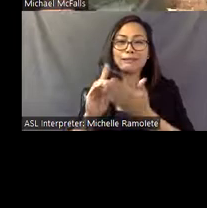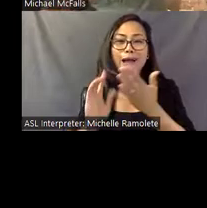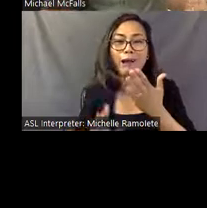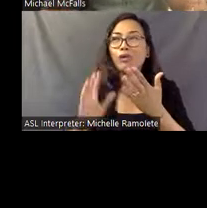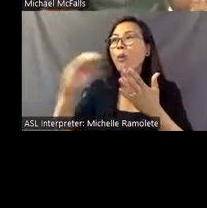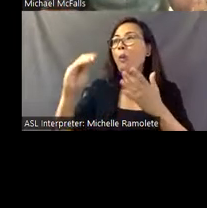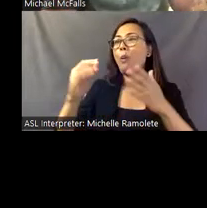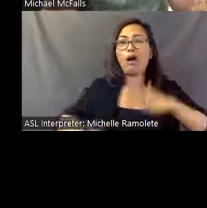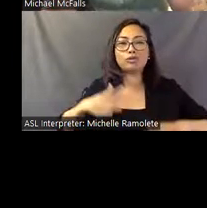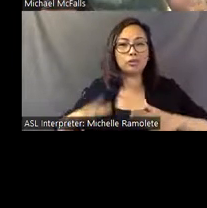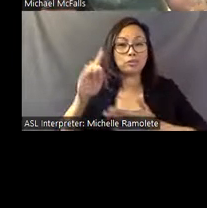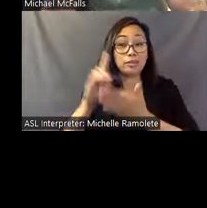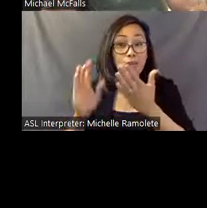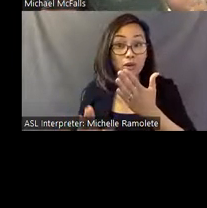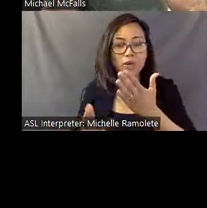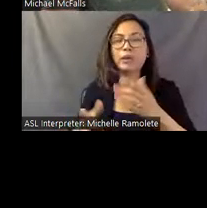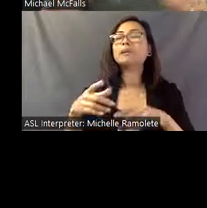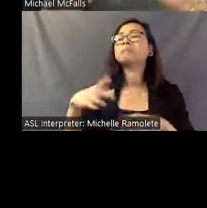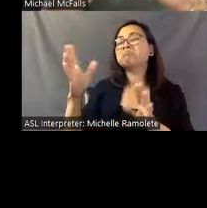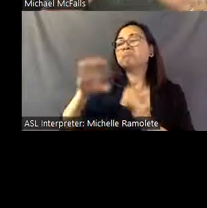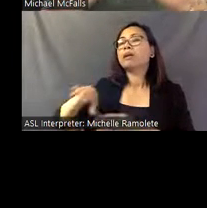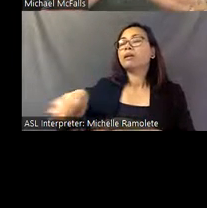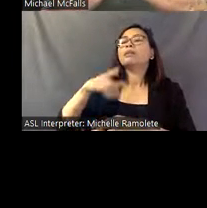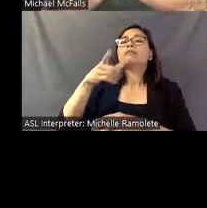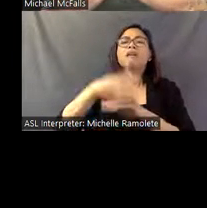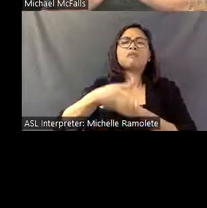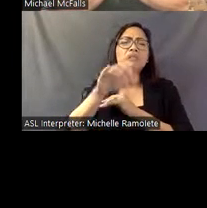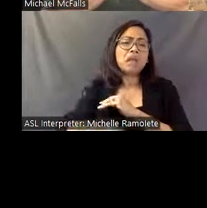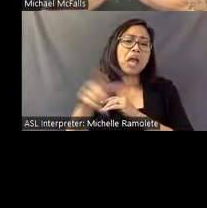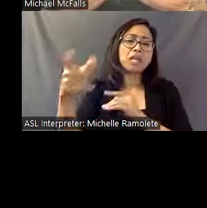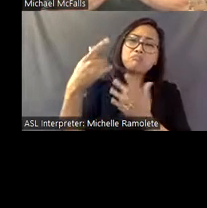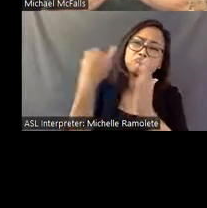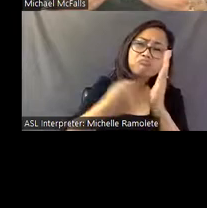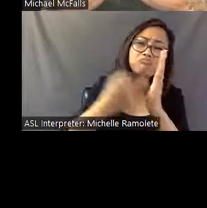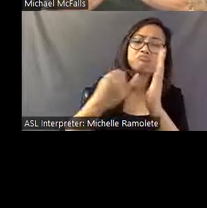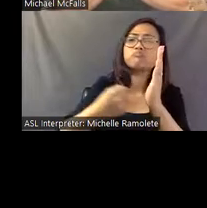He was making paintings and drawings of New York City scenes, often bar scenes: the scenes